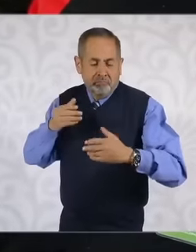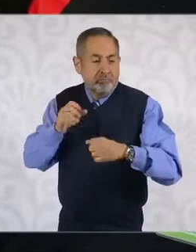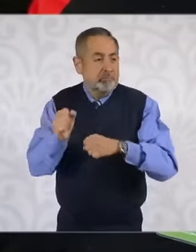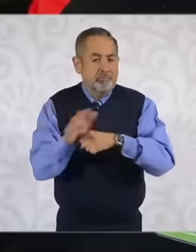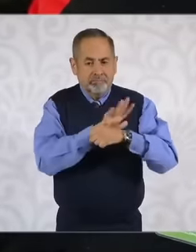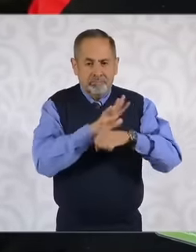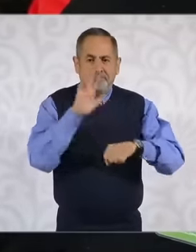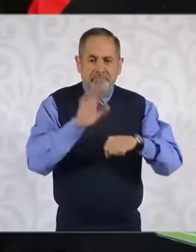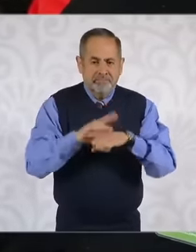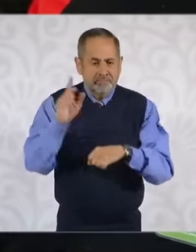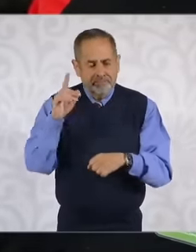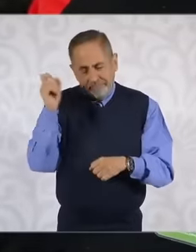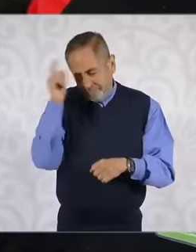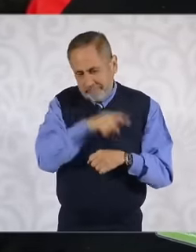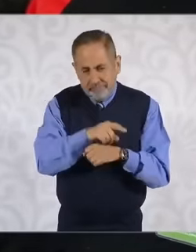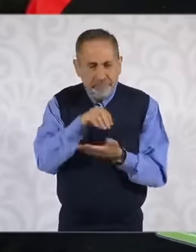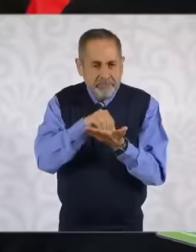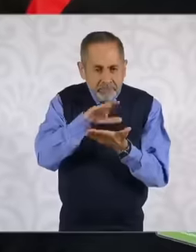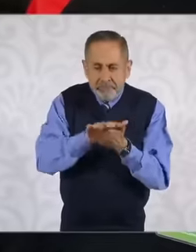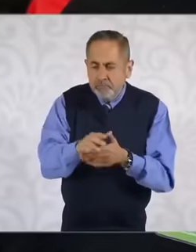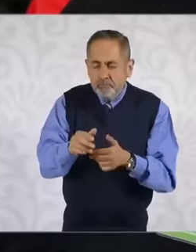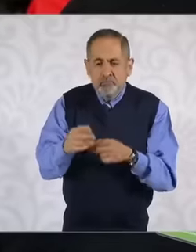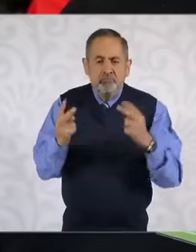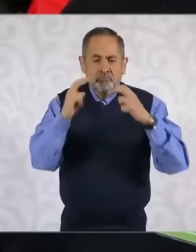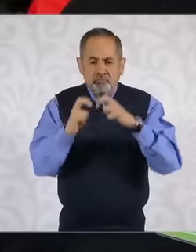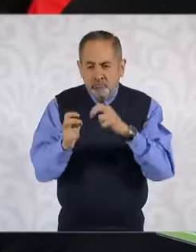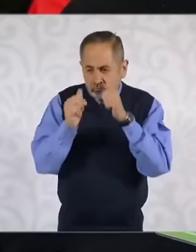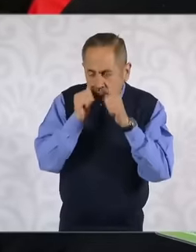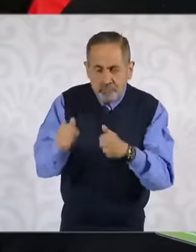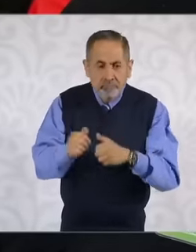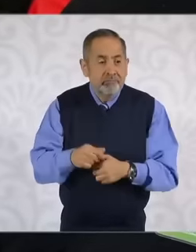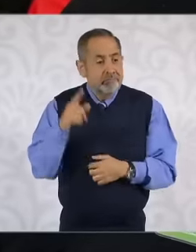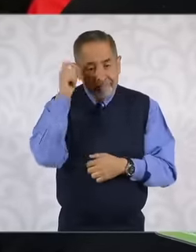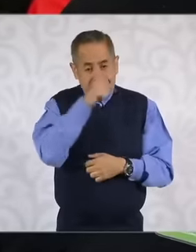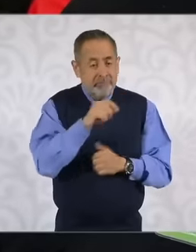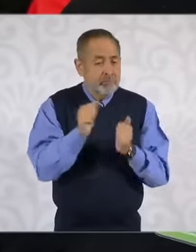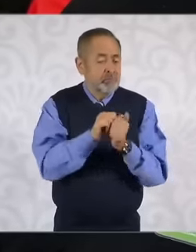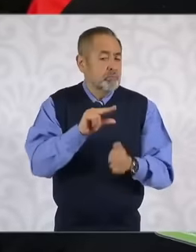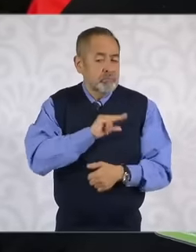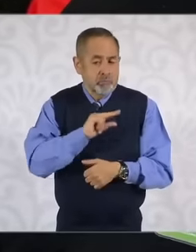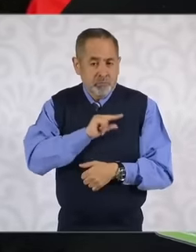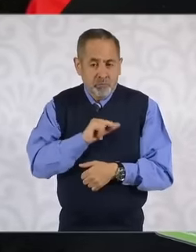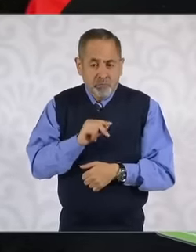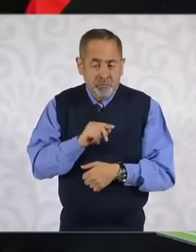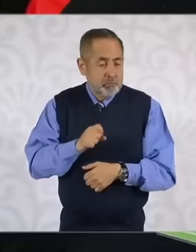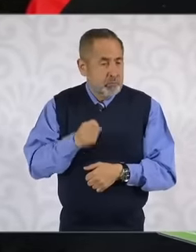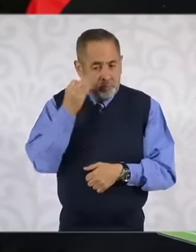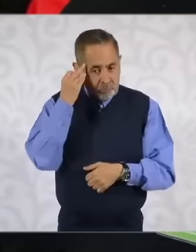uh, now patients take a long time In reaching a specialist or a specific study,